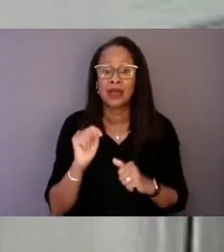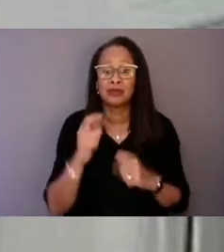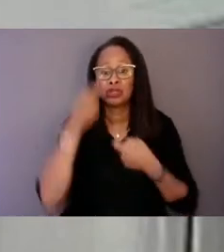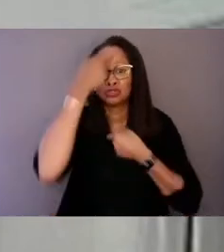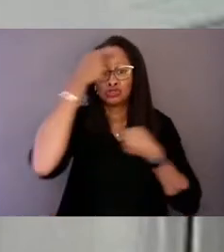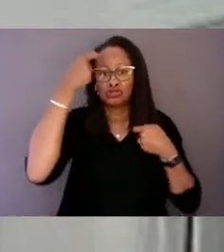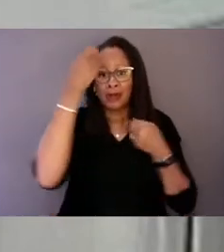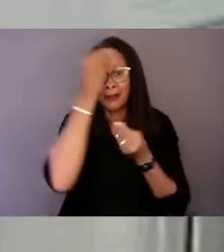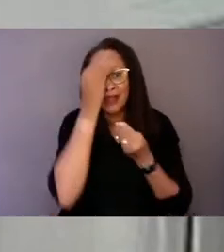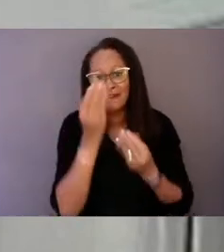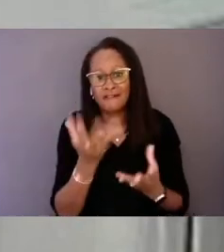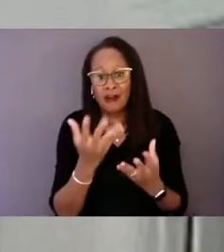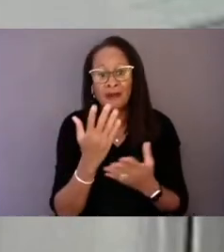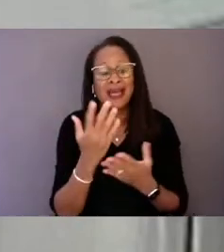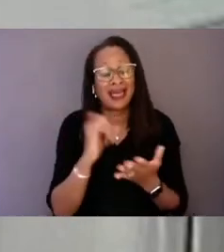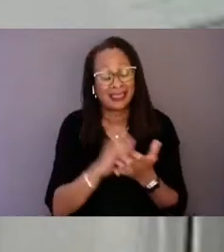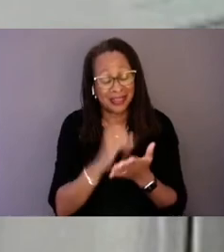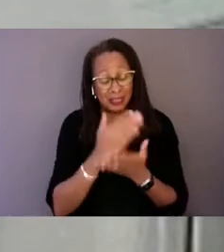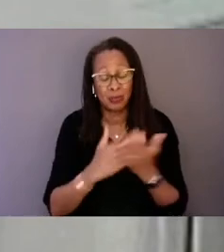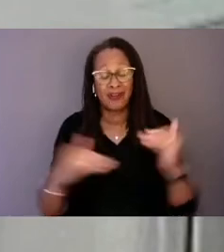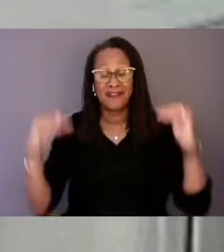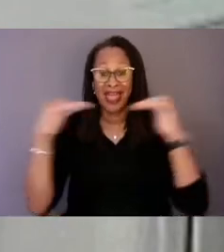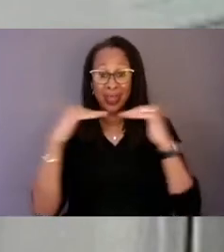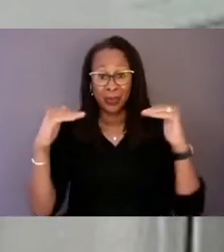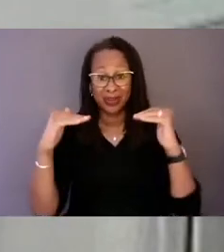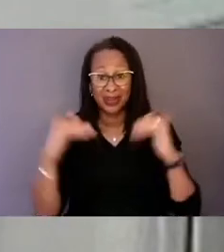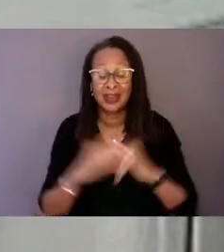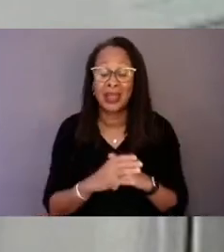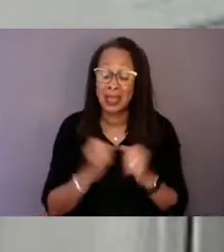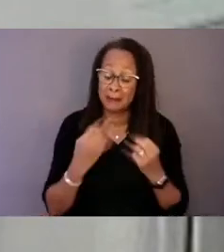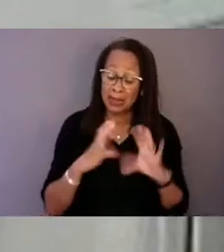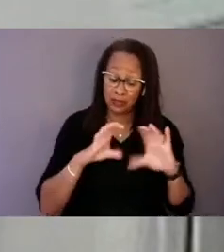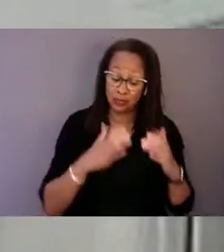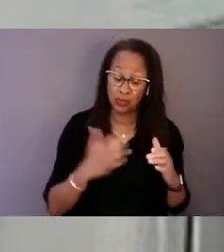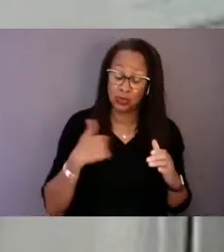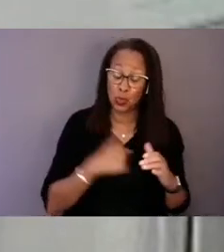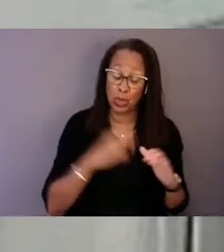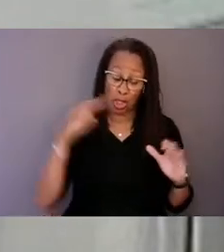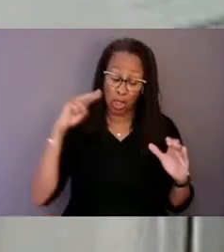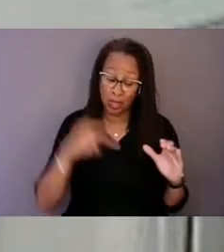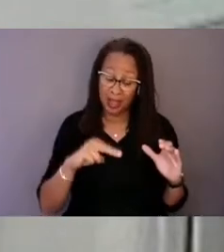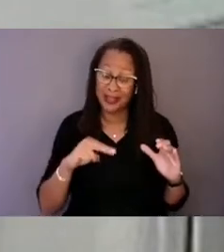because for many of the groups that we look at as being high risk